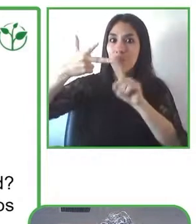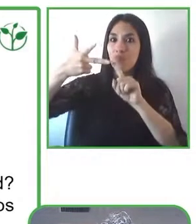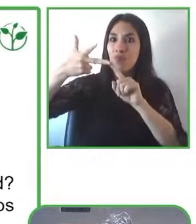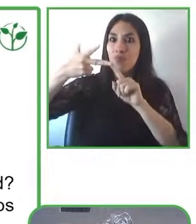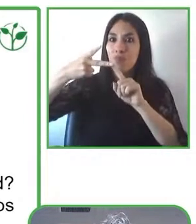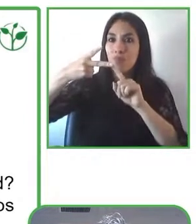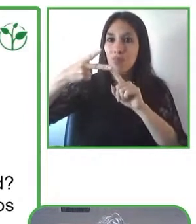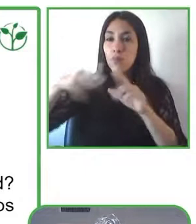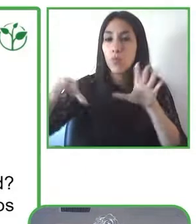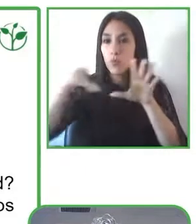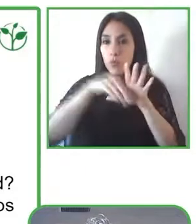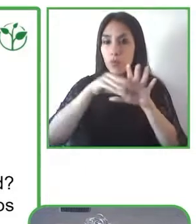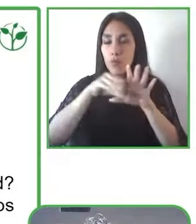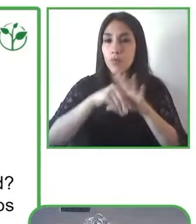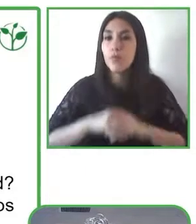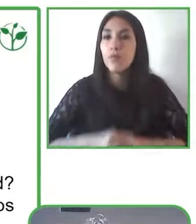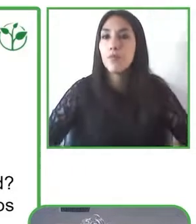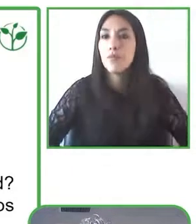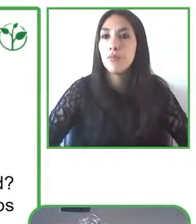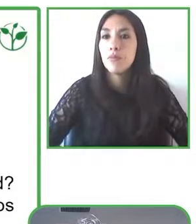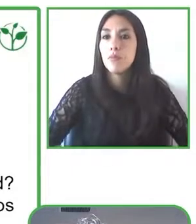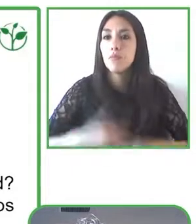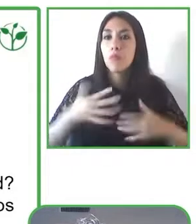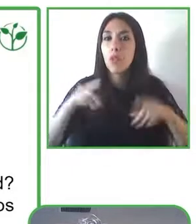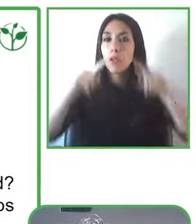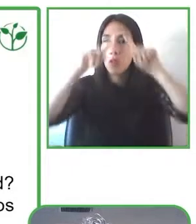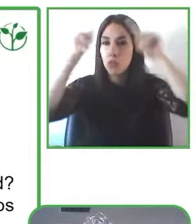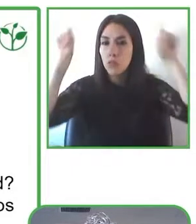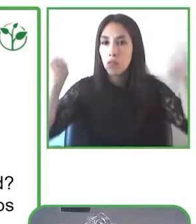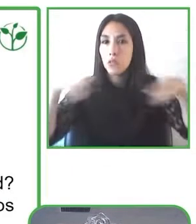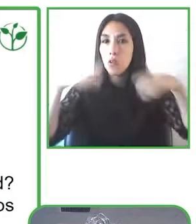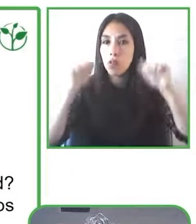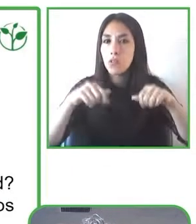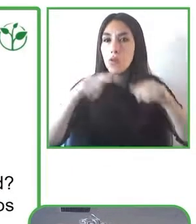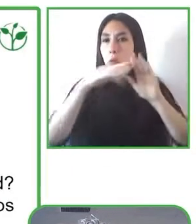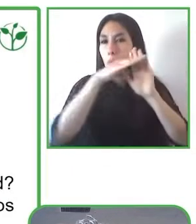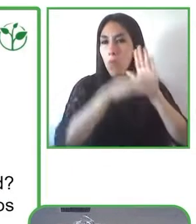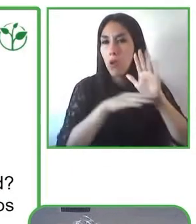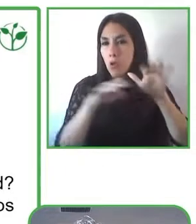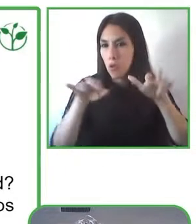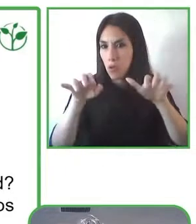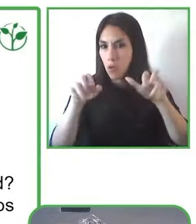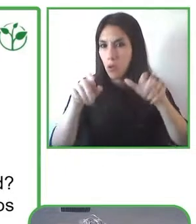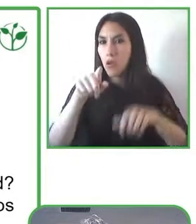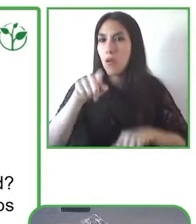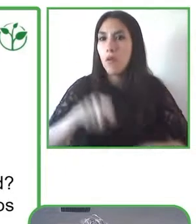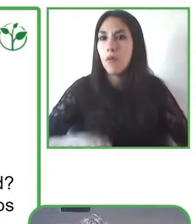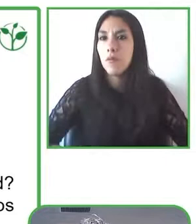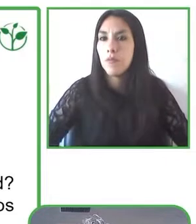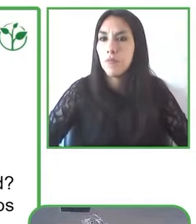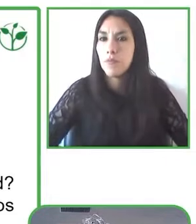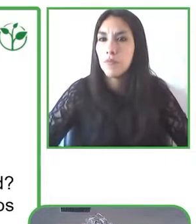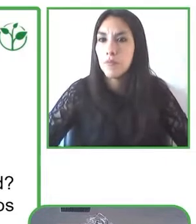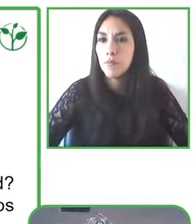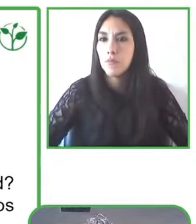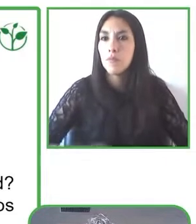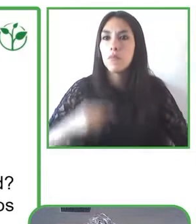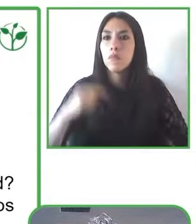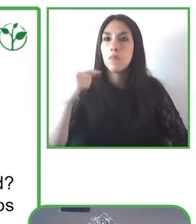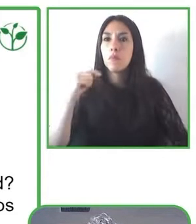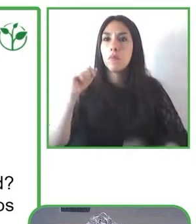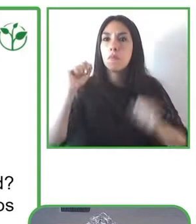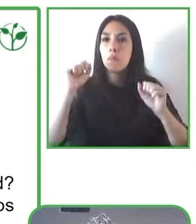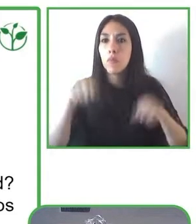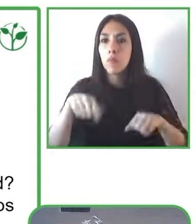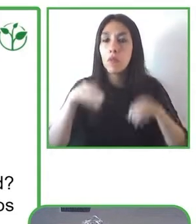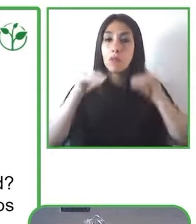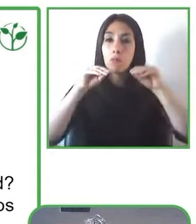or “To be ready to include” it is platform on training in which public officials receive